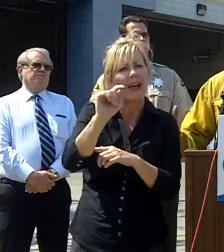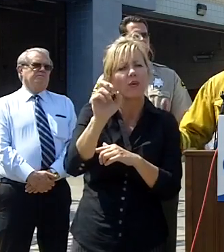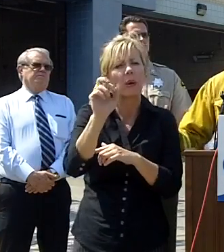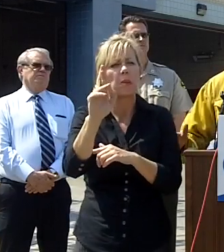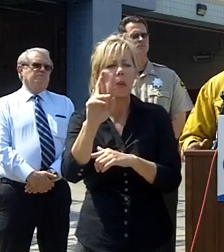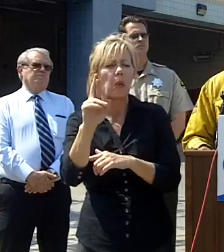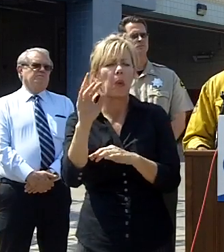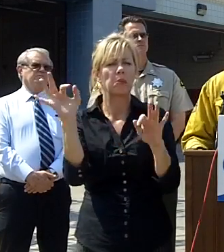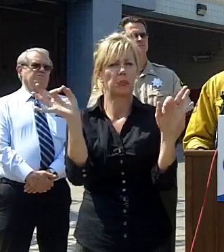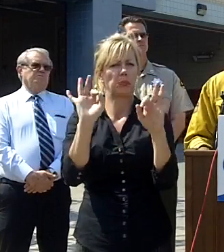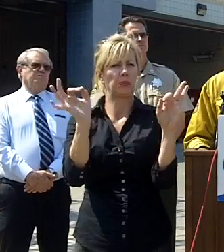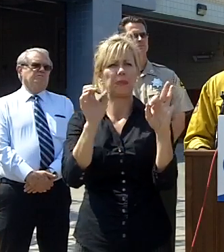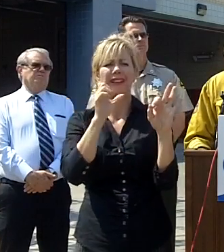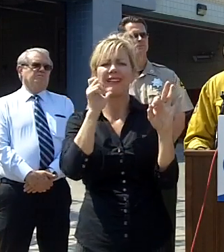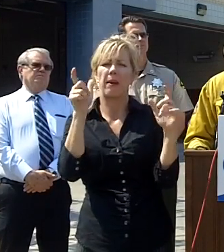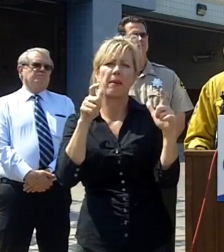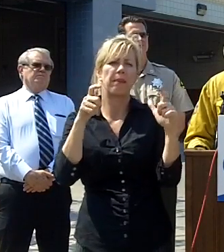that but not a large commercial structure like what was reported